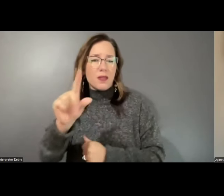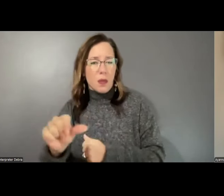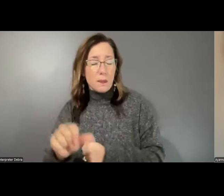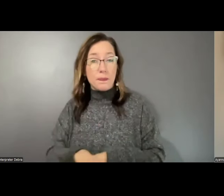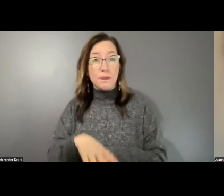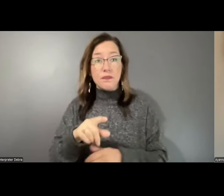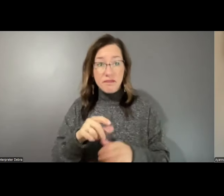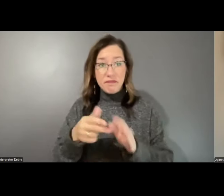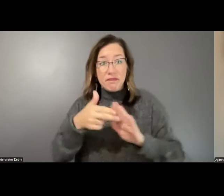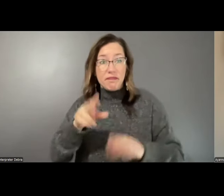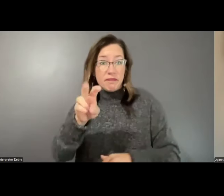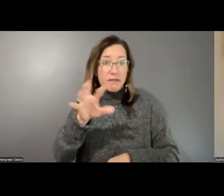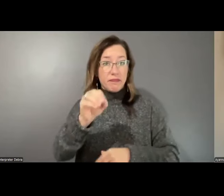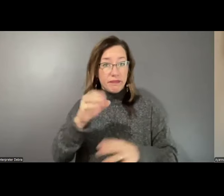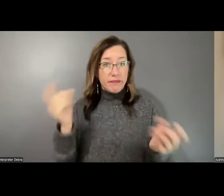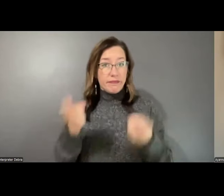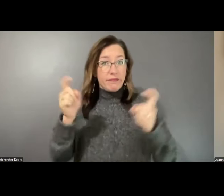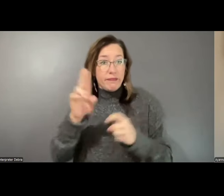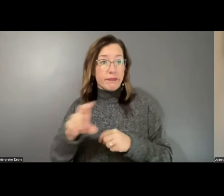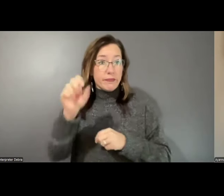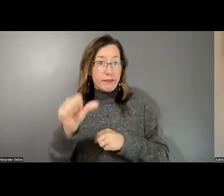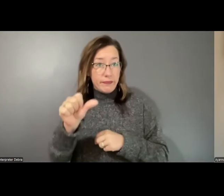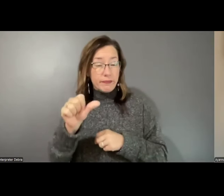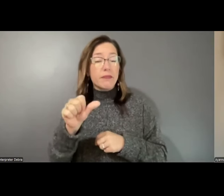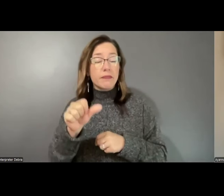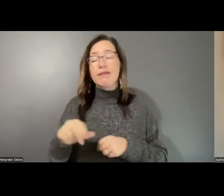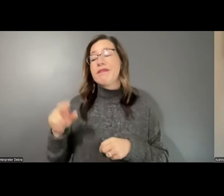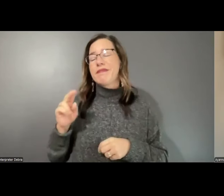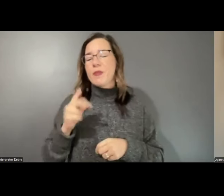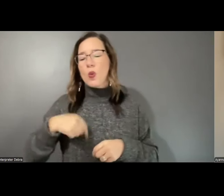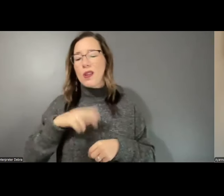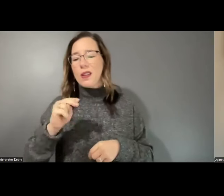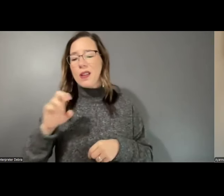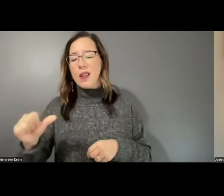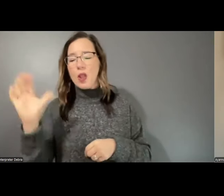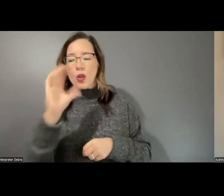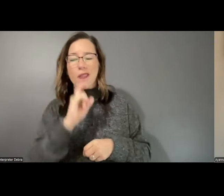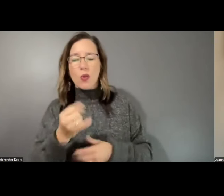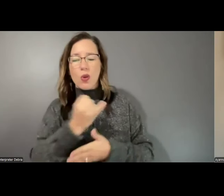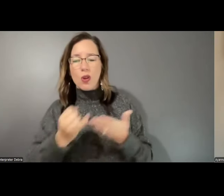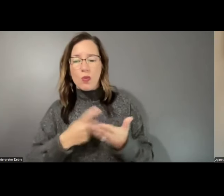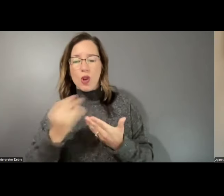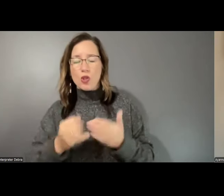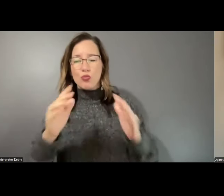United States of America, the NEA also seeks arts projects to advance this mission of fostering and